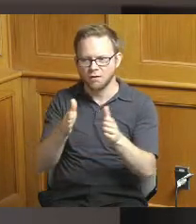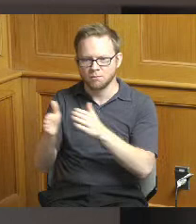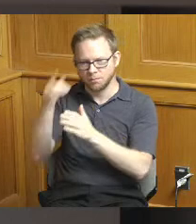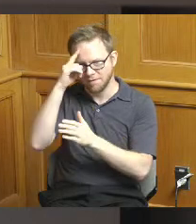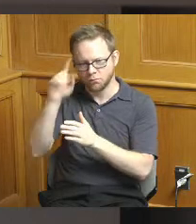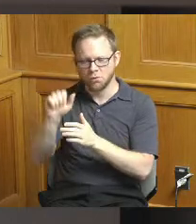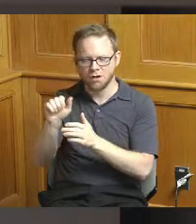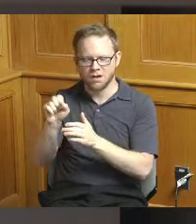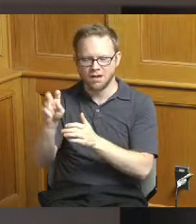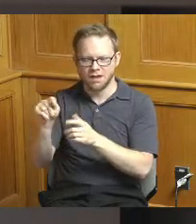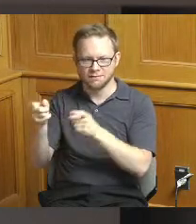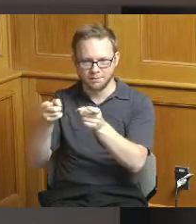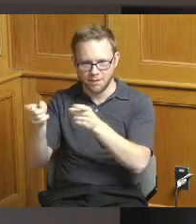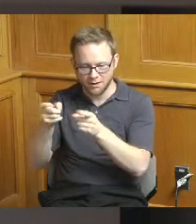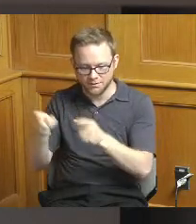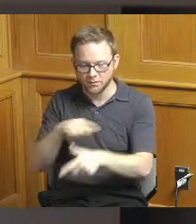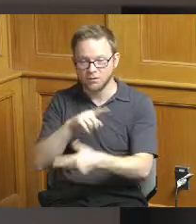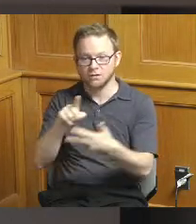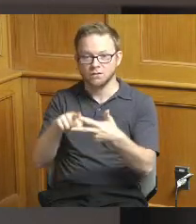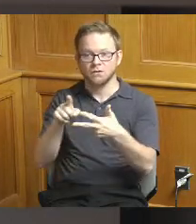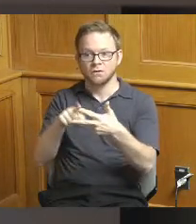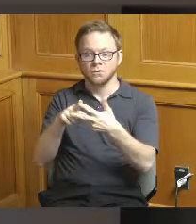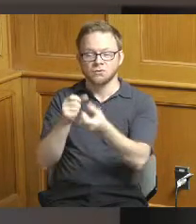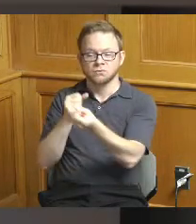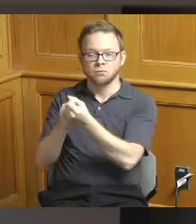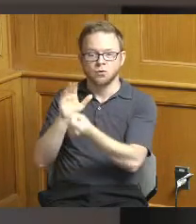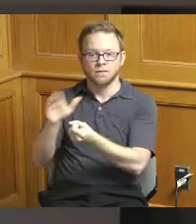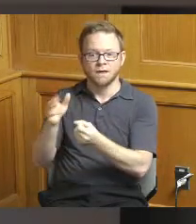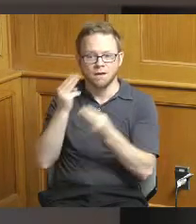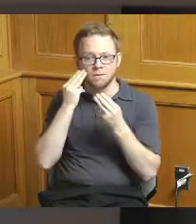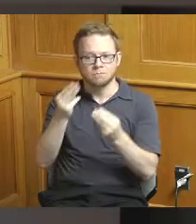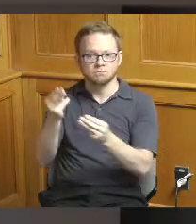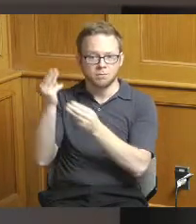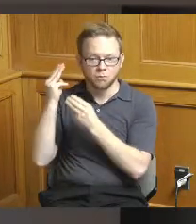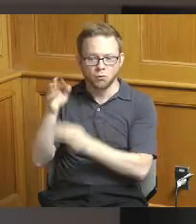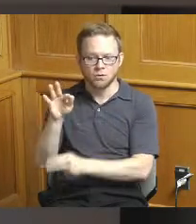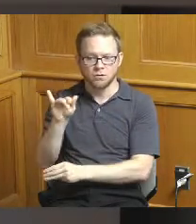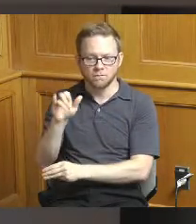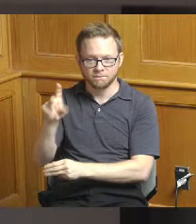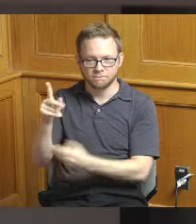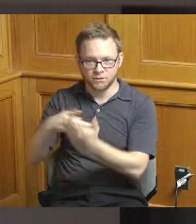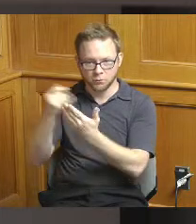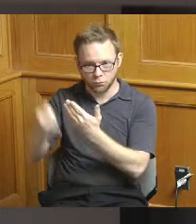for their signature memorial field project and then also there's funding included for